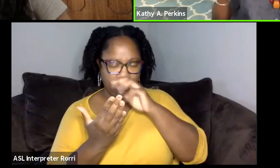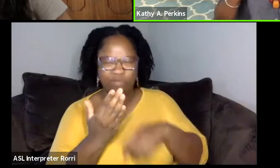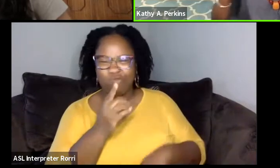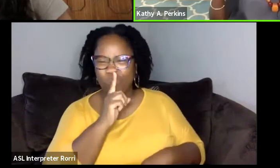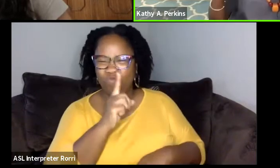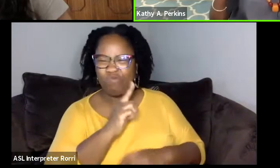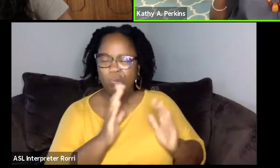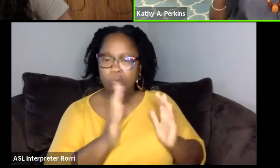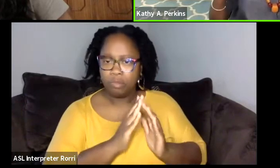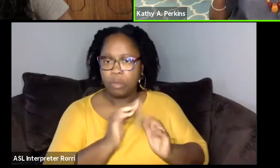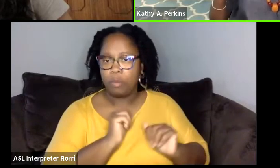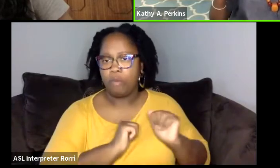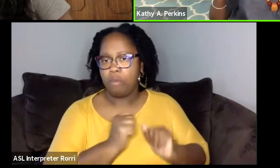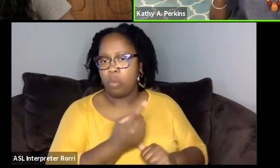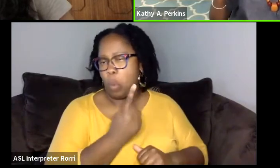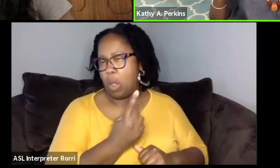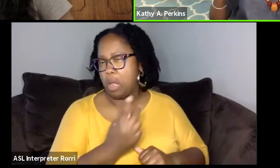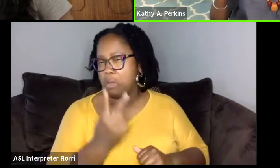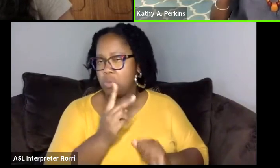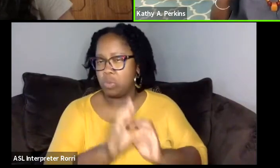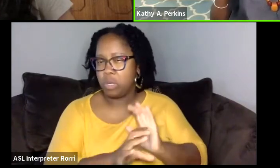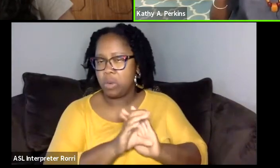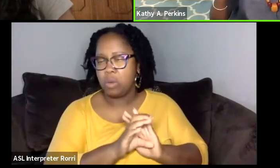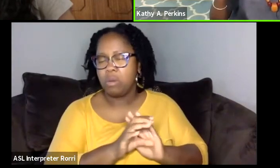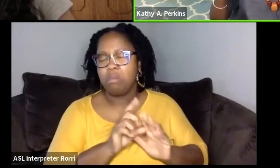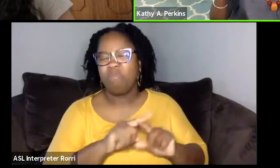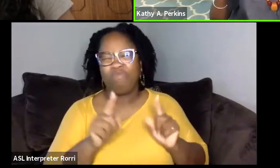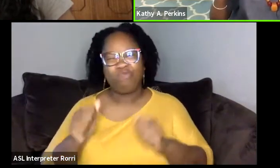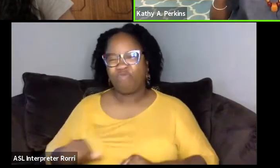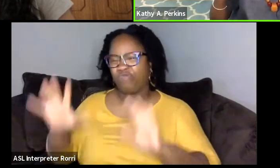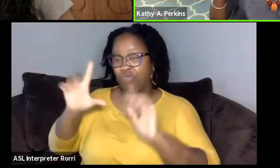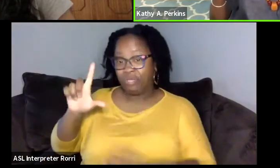but I never wanna give up live theaters. Nothing can replace live theater,